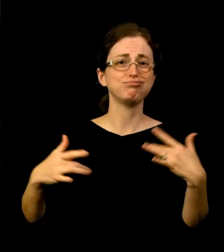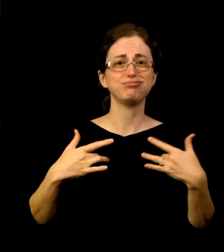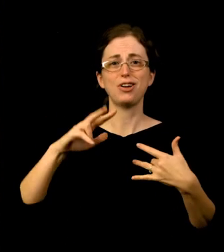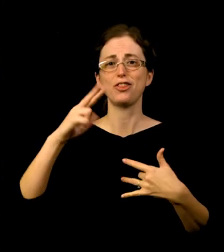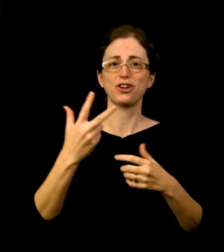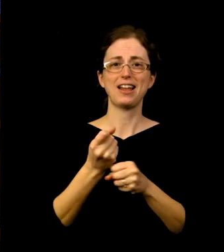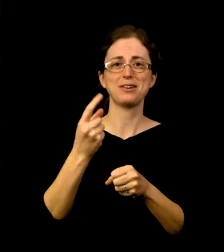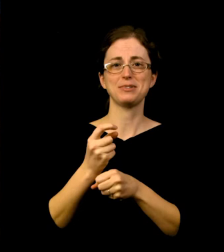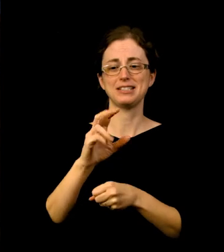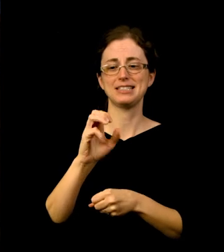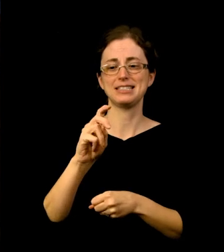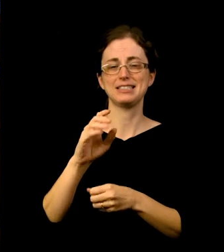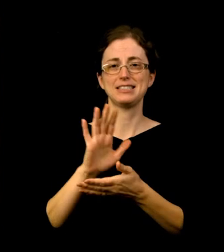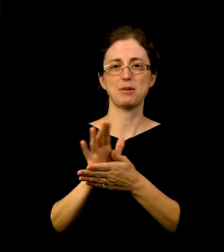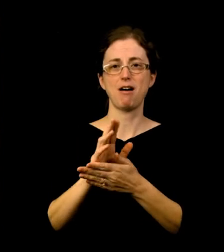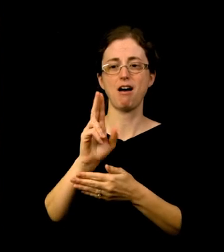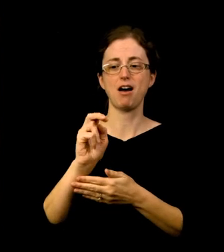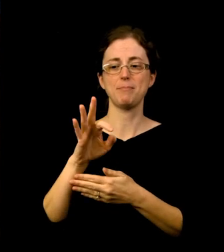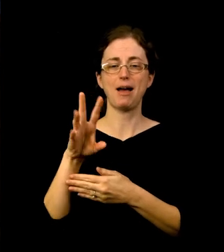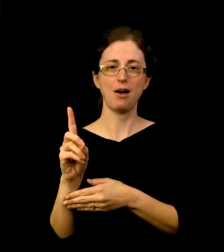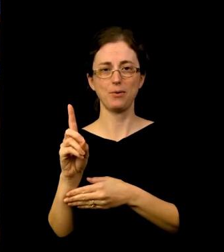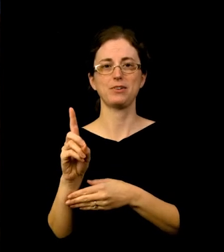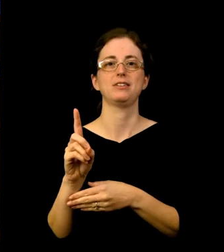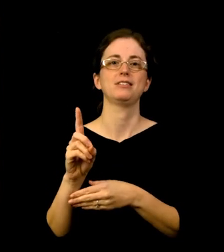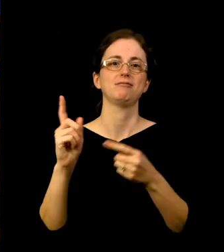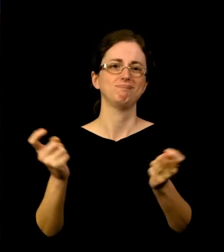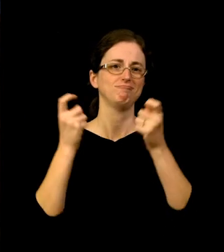that explore where cinema and art collide — and are not content to be contained.